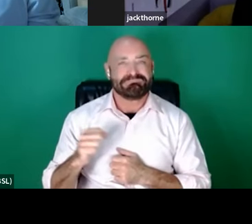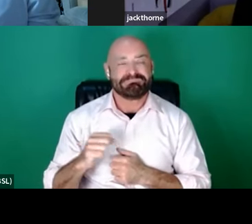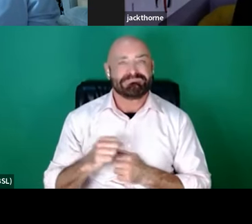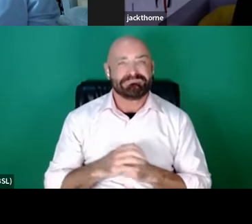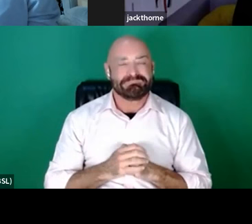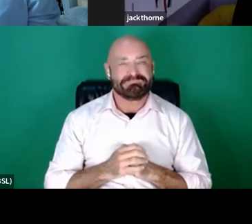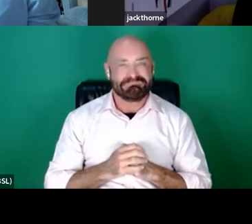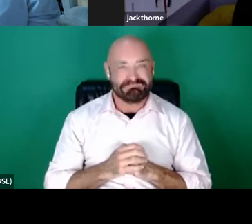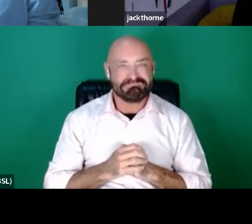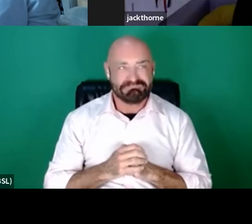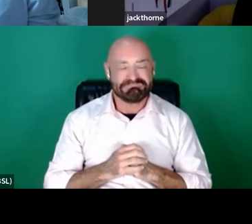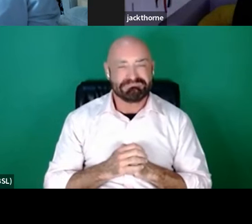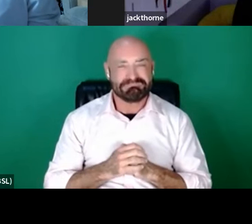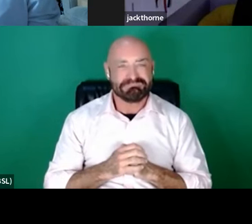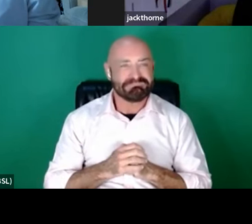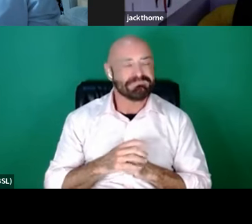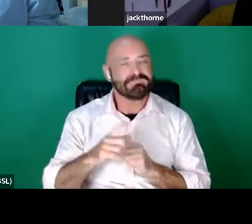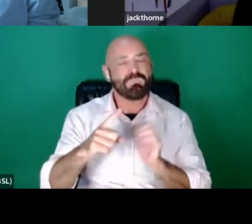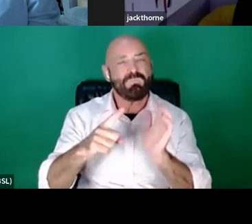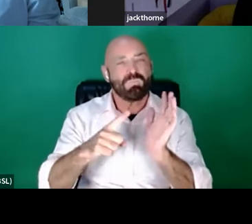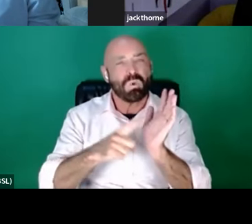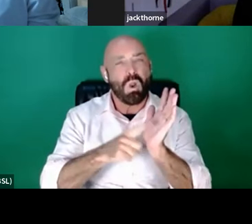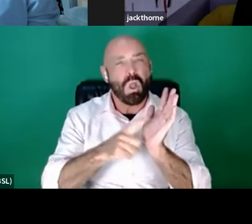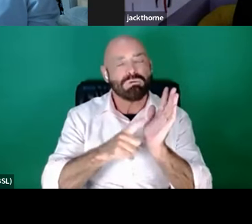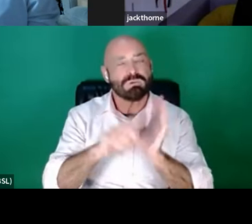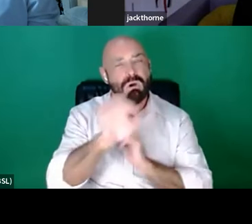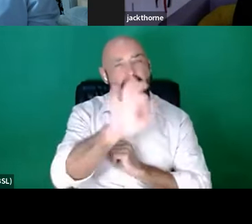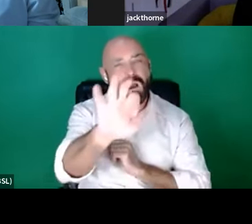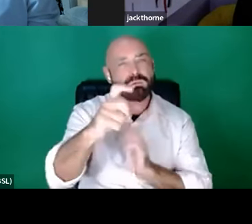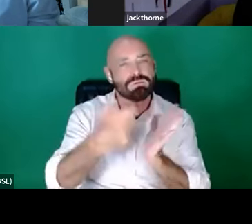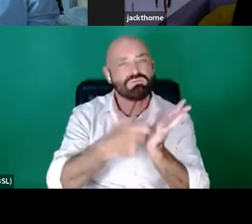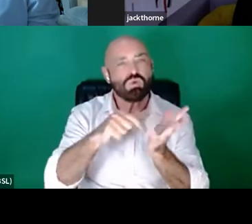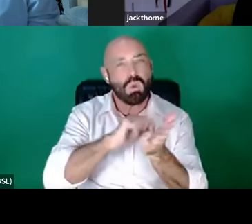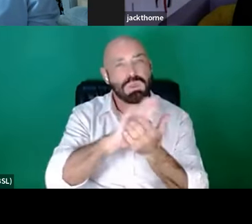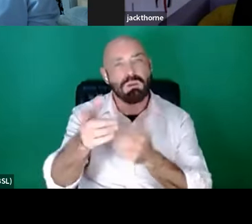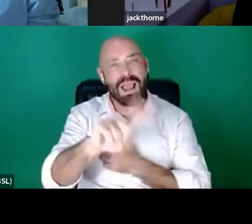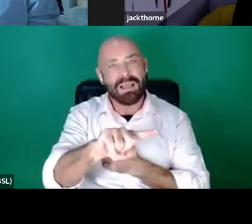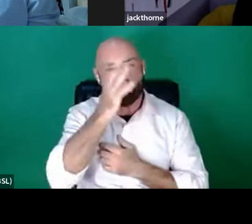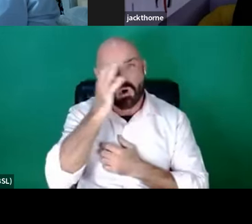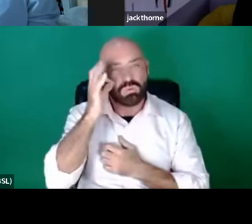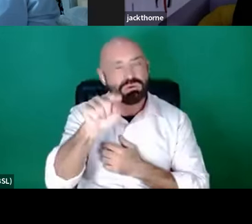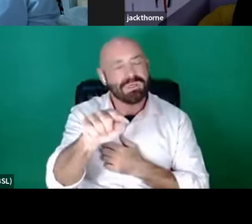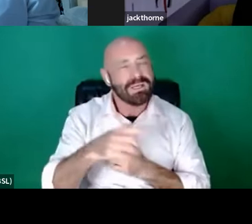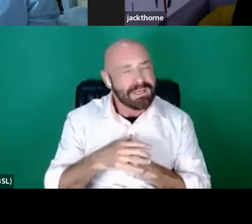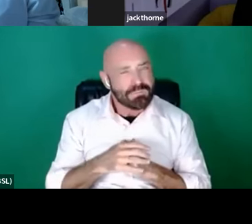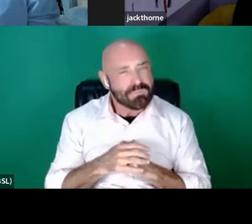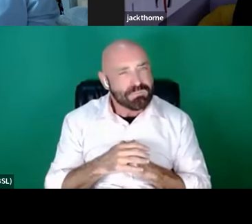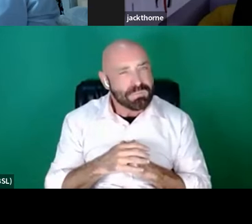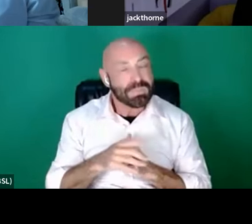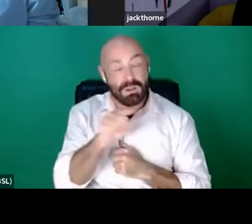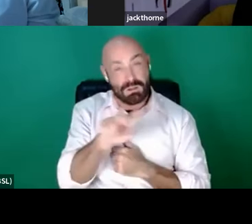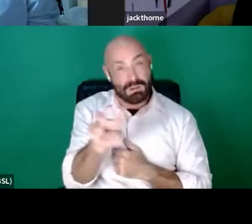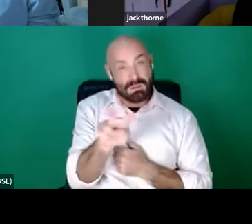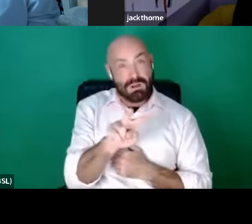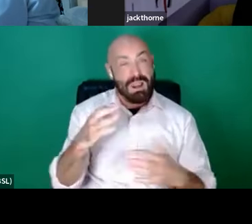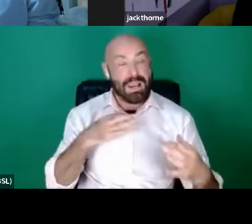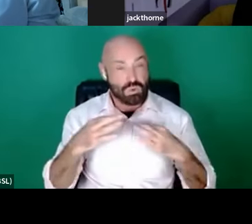I wanted to ask Ruth and Rose as actors.